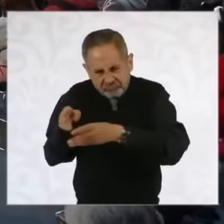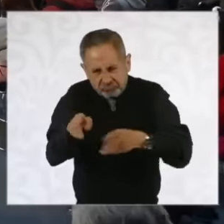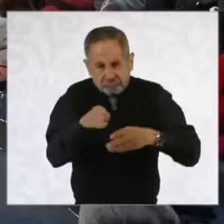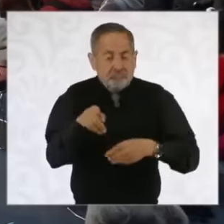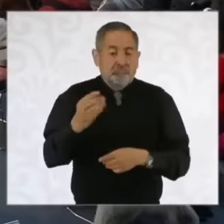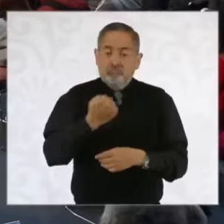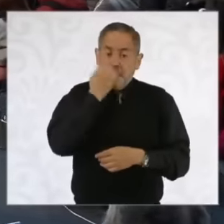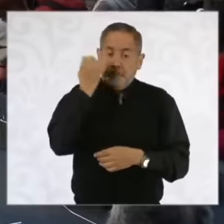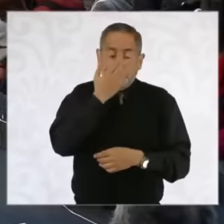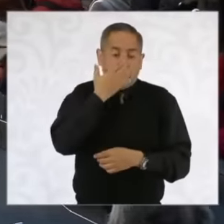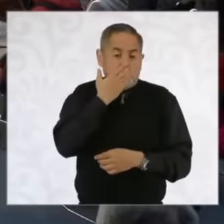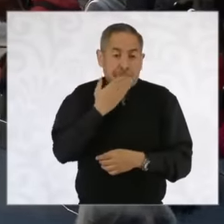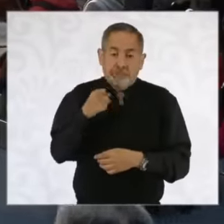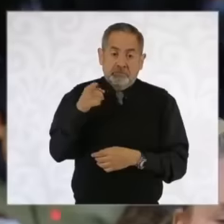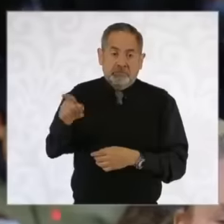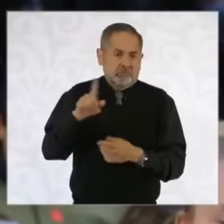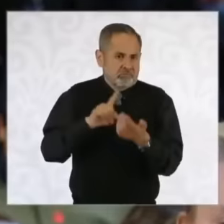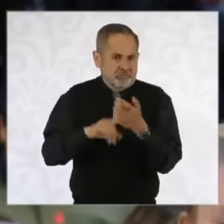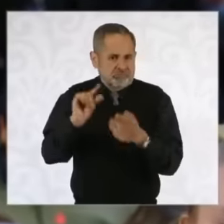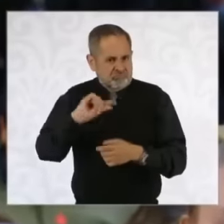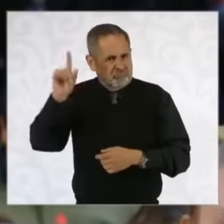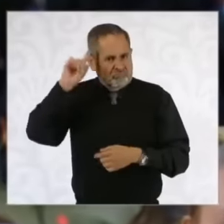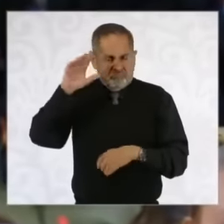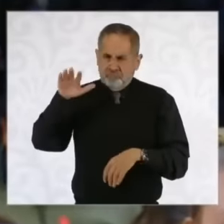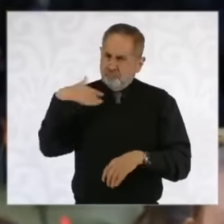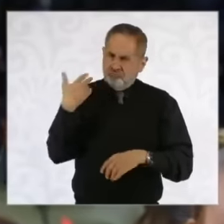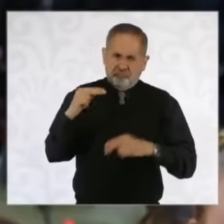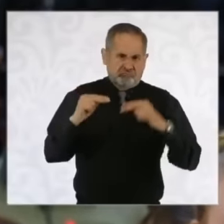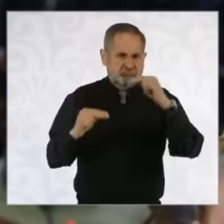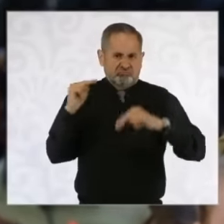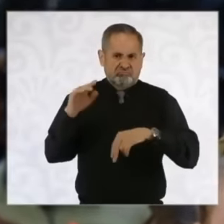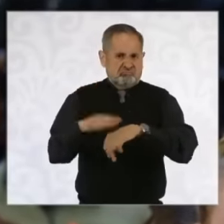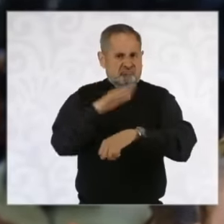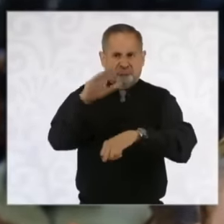trains top-level cadres who are integrated precisely into These processes that